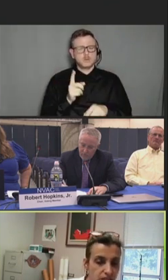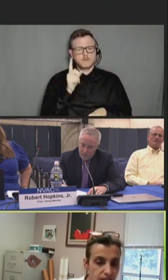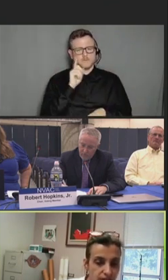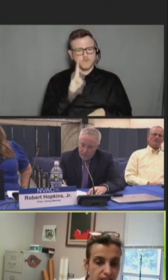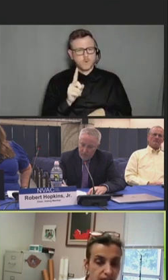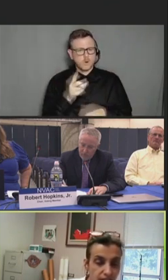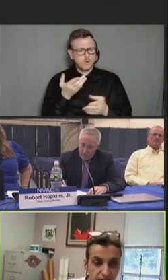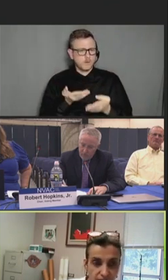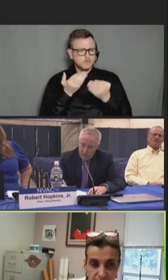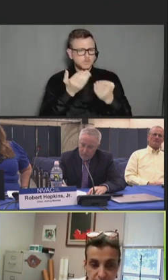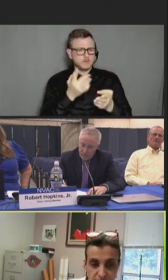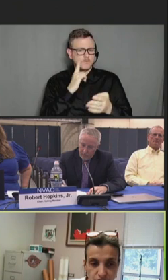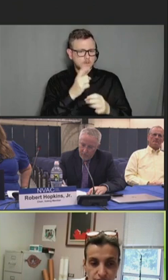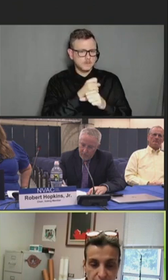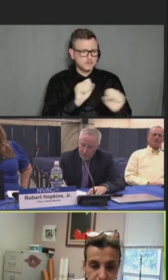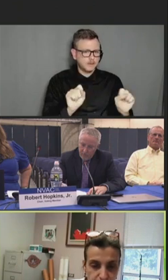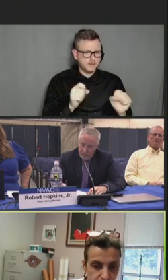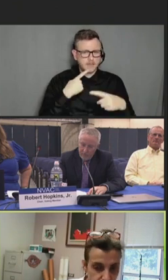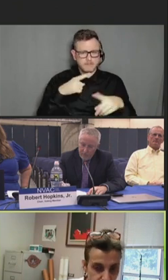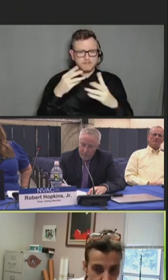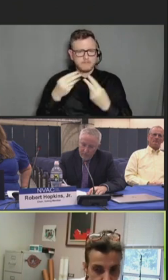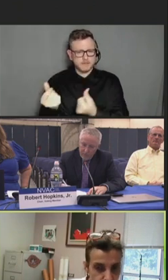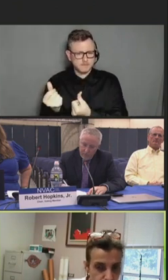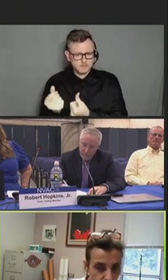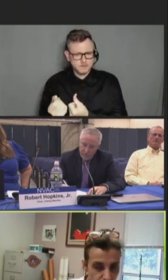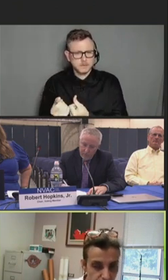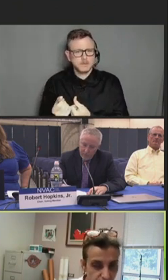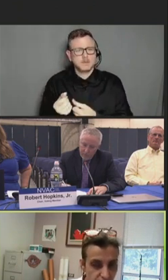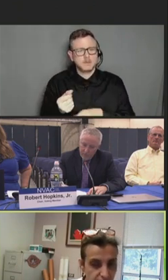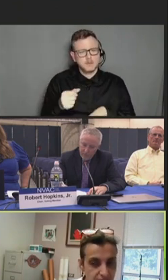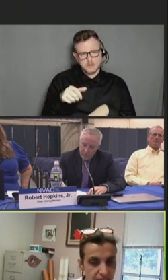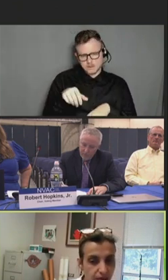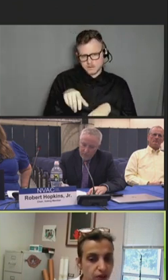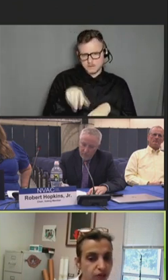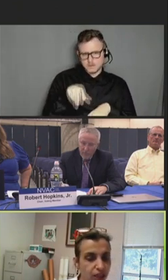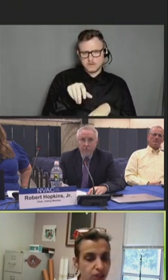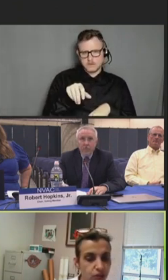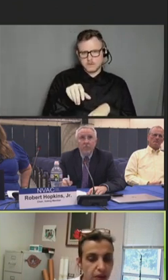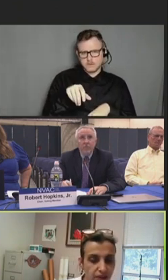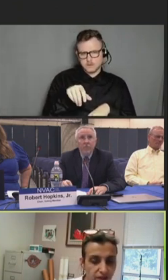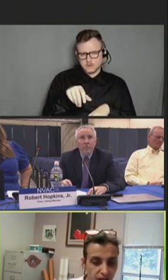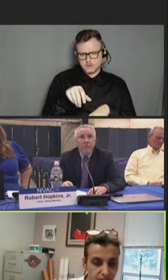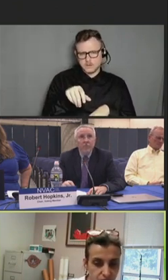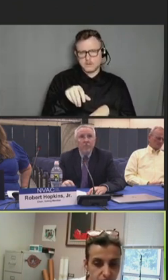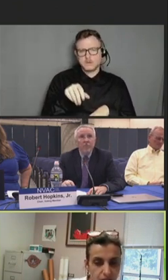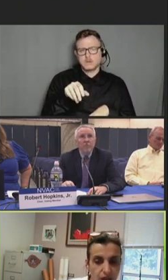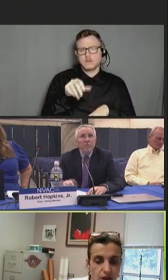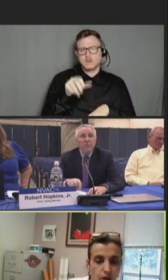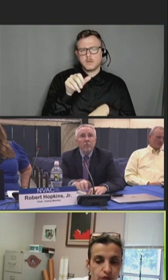safety and effectiveness of Abrysvo, which is the RSV vaccine manufactured by Pfizer